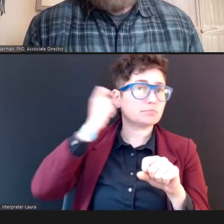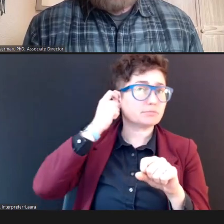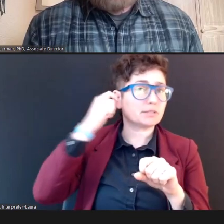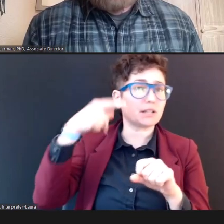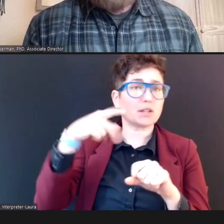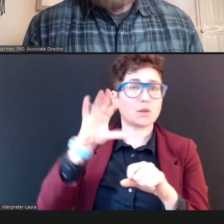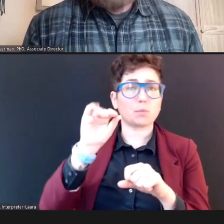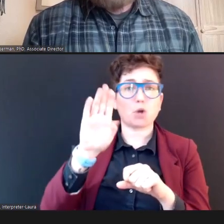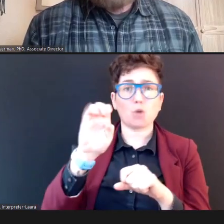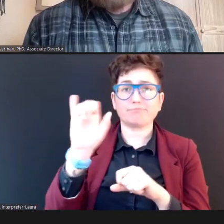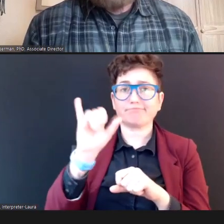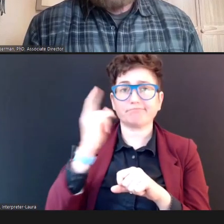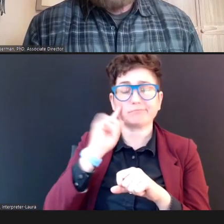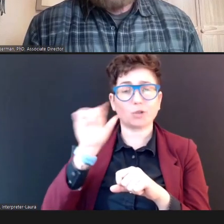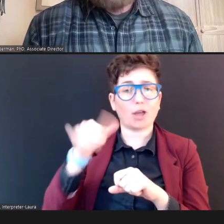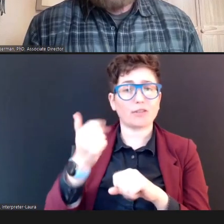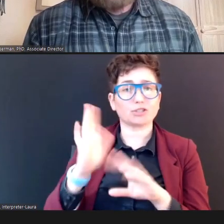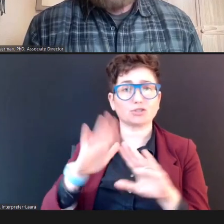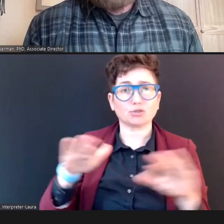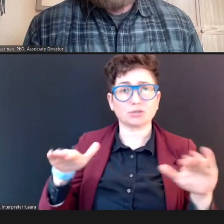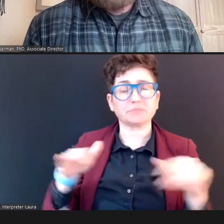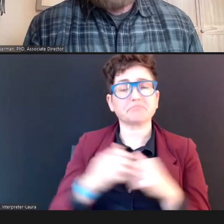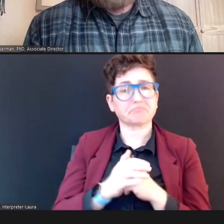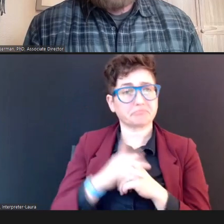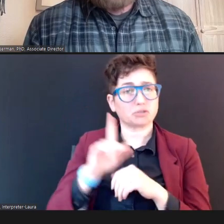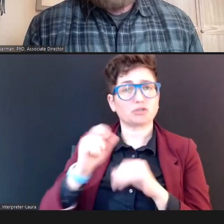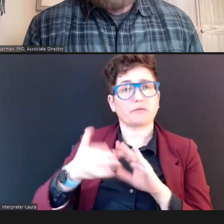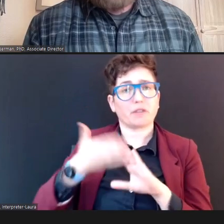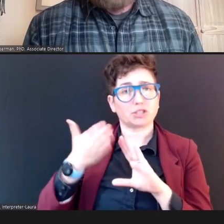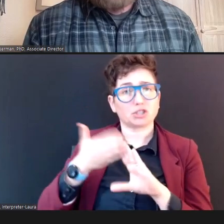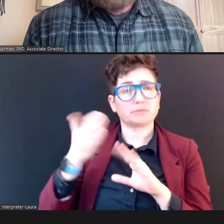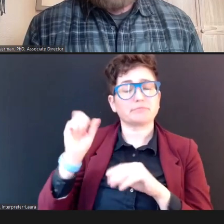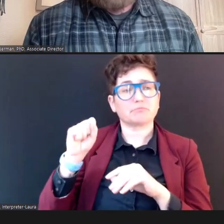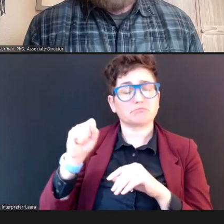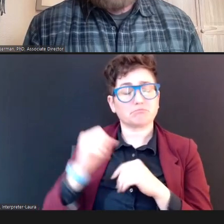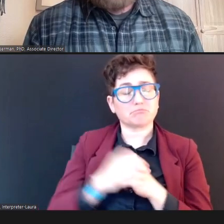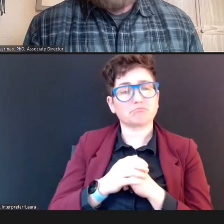And have it function, and get that refer or pass or refer --